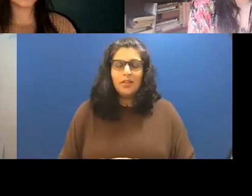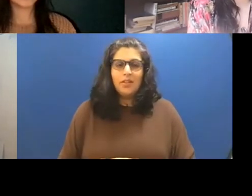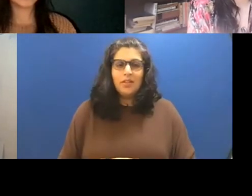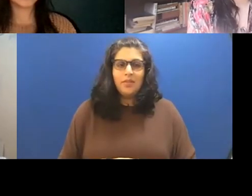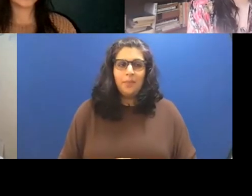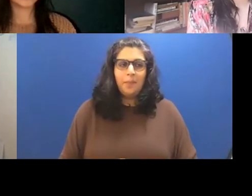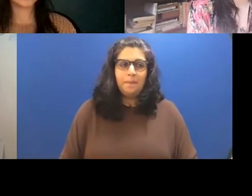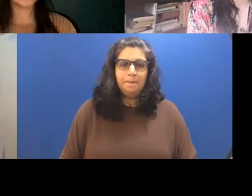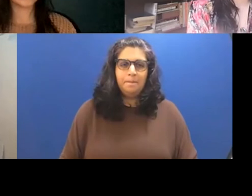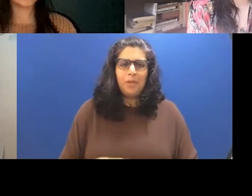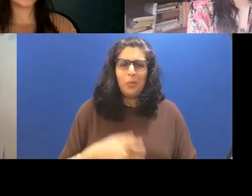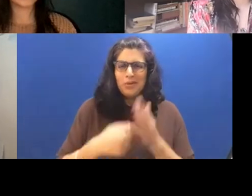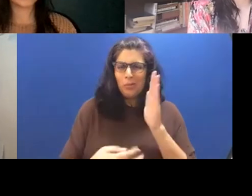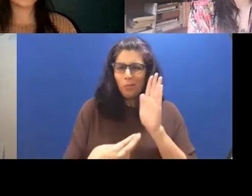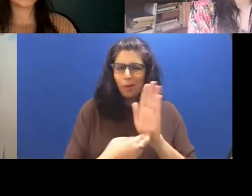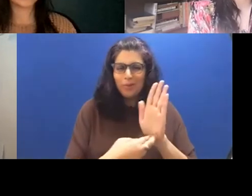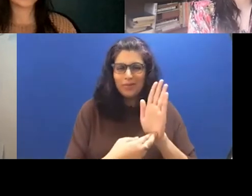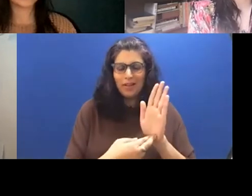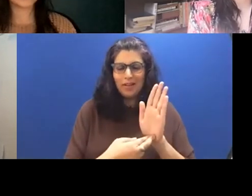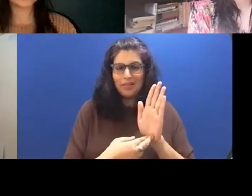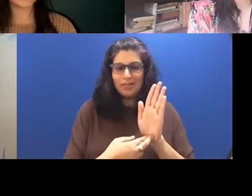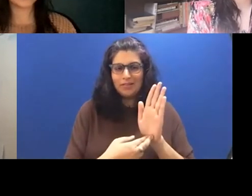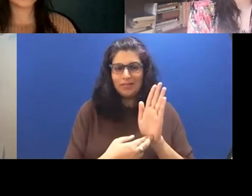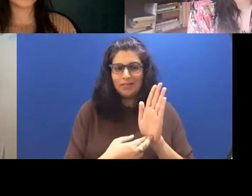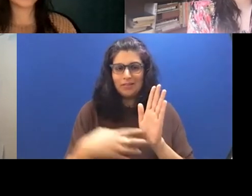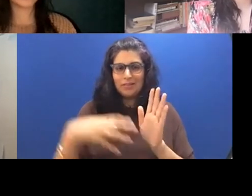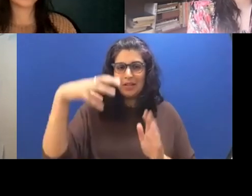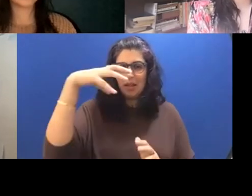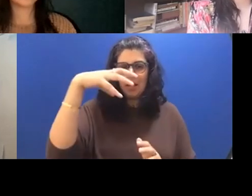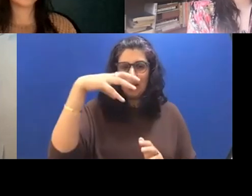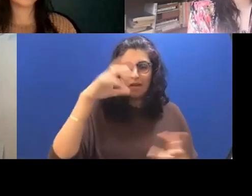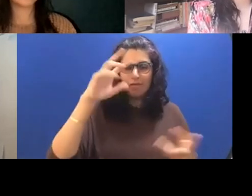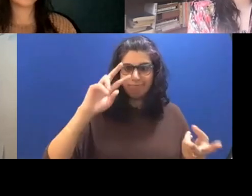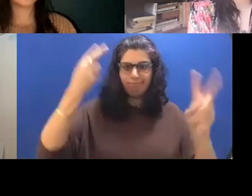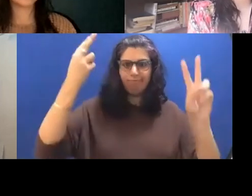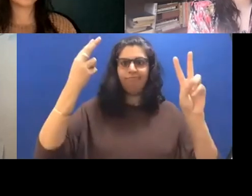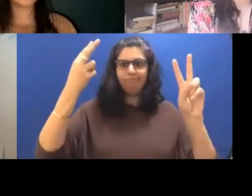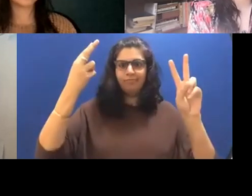it represent that you know, there's been a miss miscommunication so will a cannot win